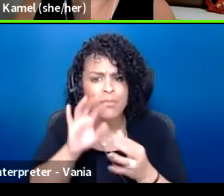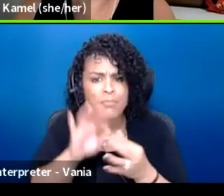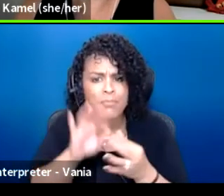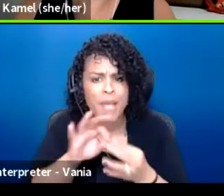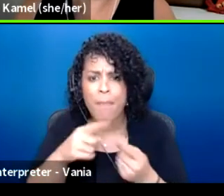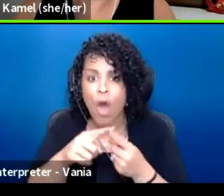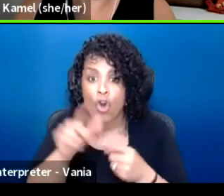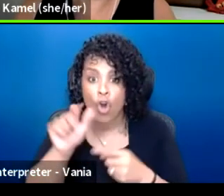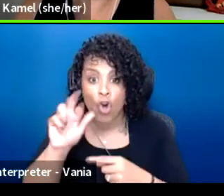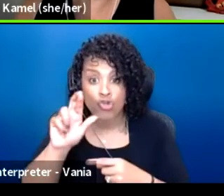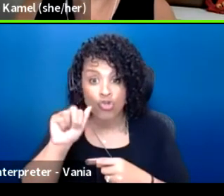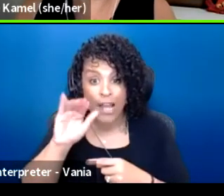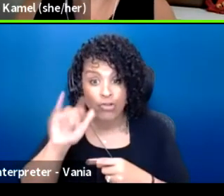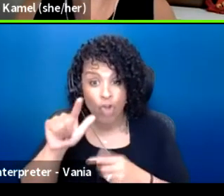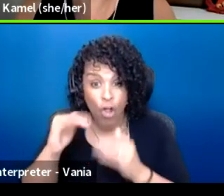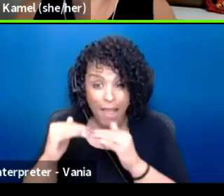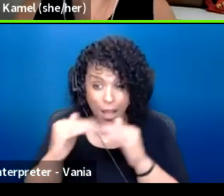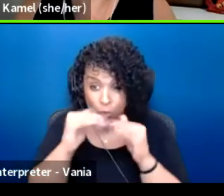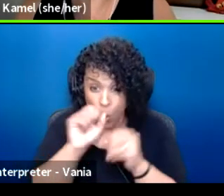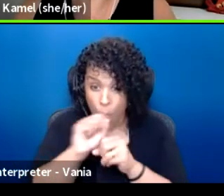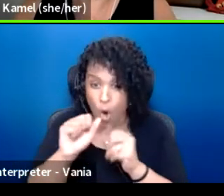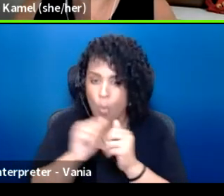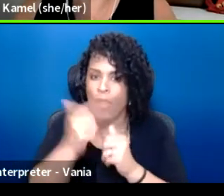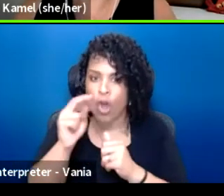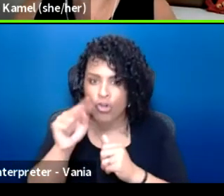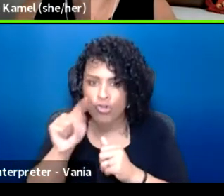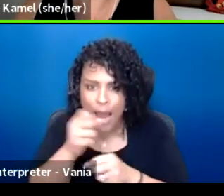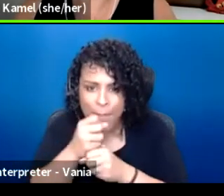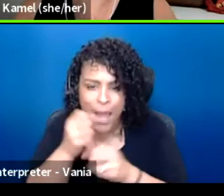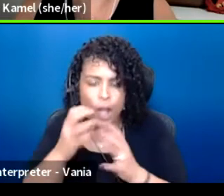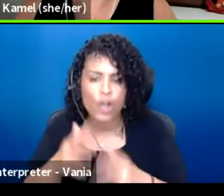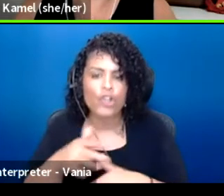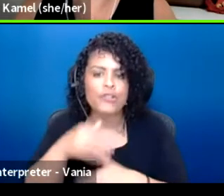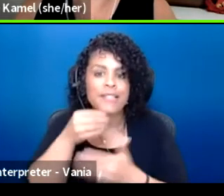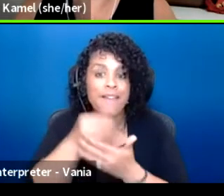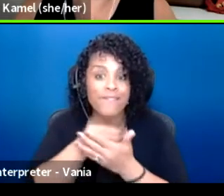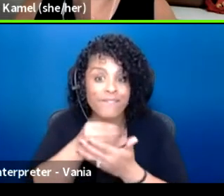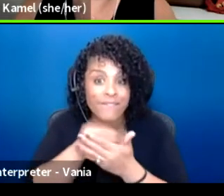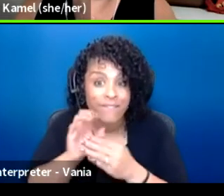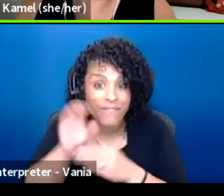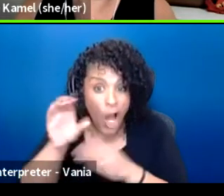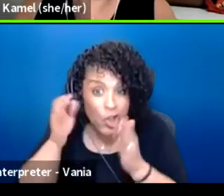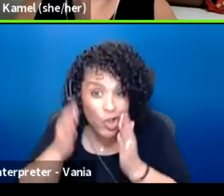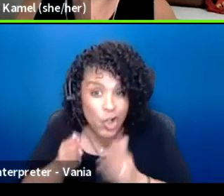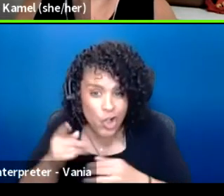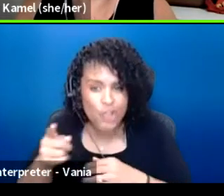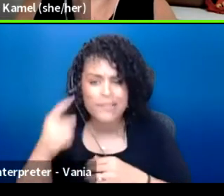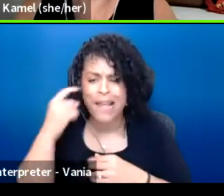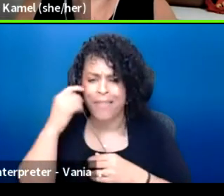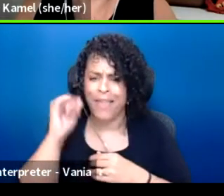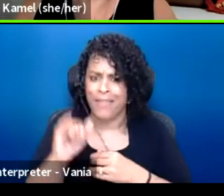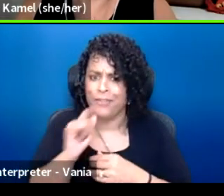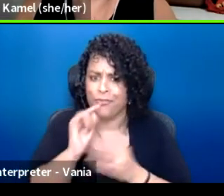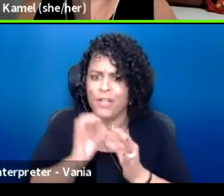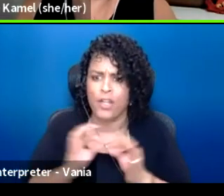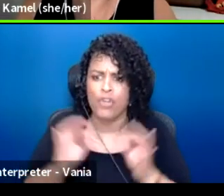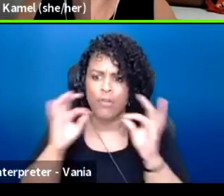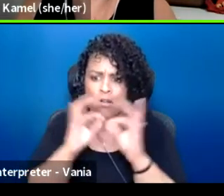that you've been doing with grant makers and funders? I just feel like that's such critical work